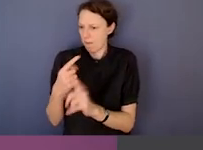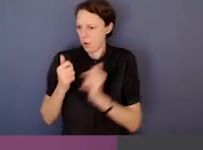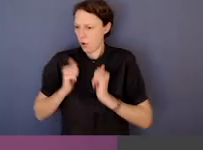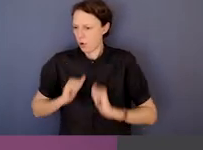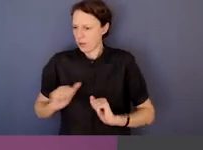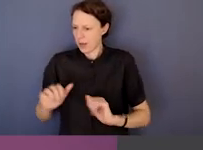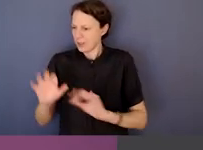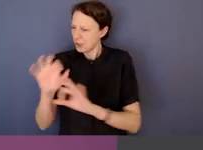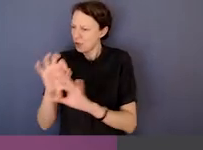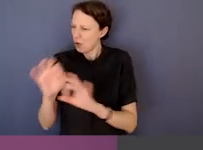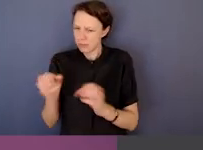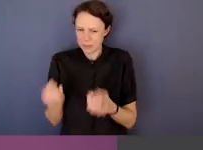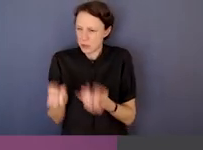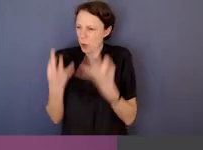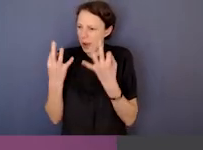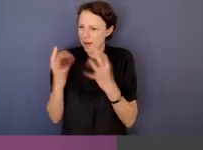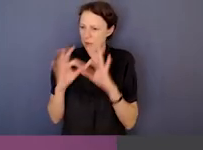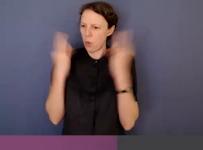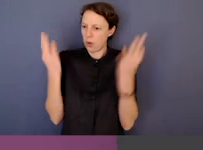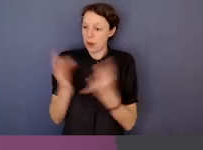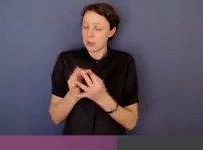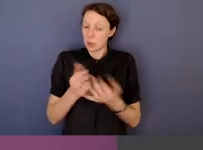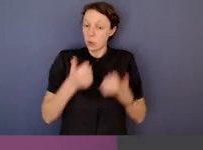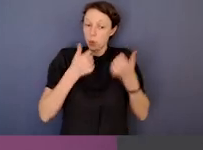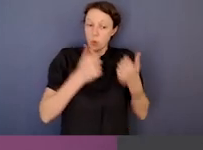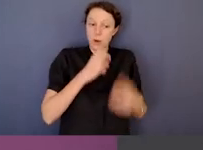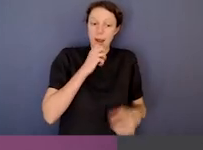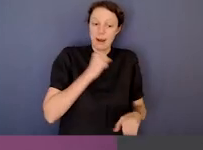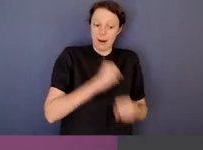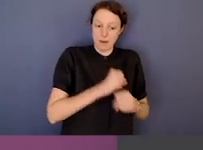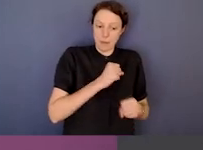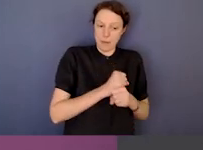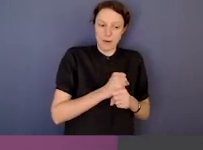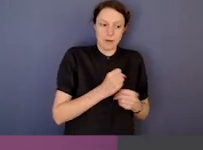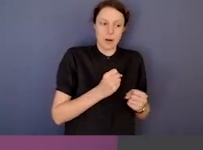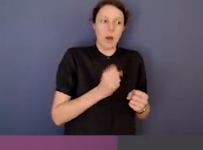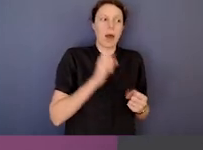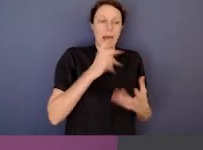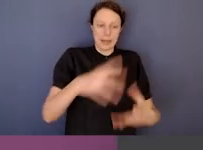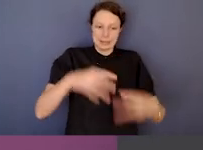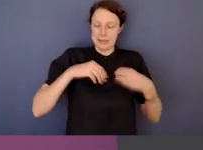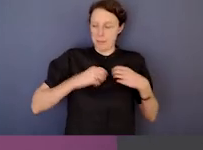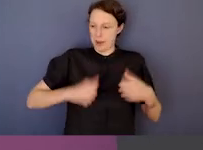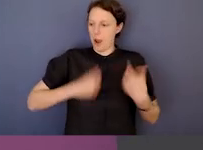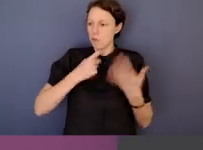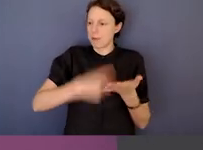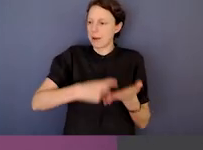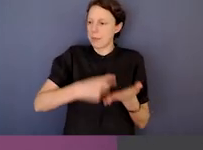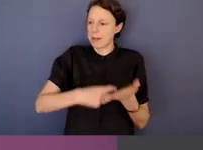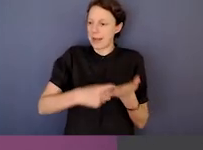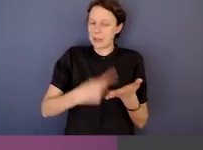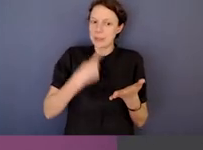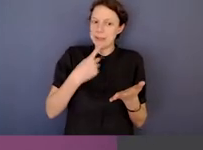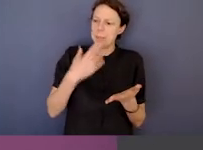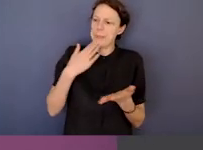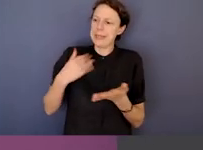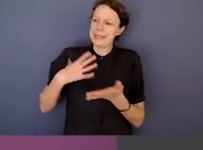And it's encouraging that the government's indicated its intention to accept our recommendation to establish parliamentary integrity commissioner to fill that gap